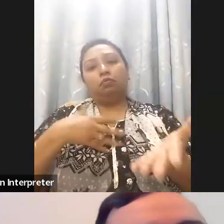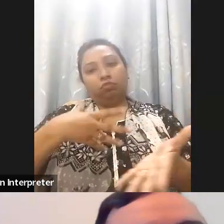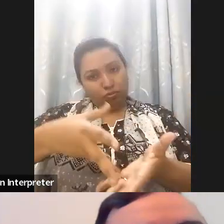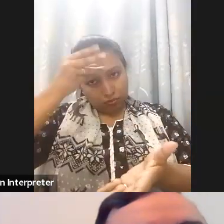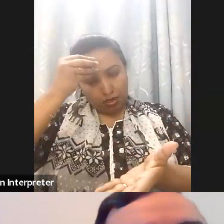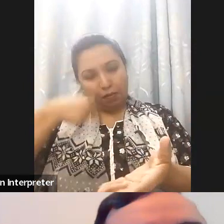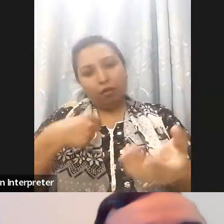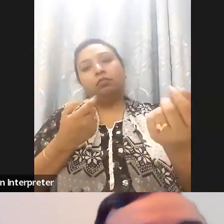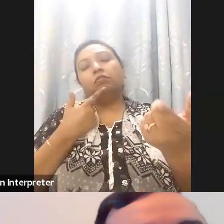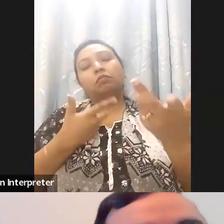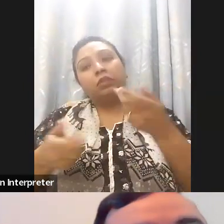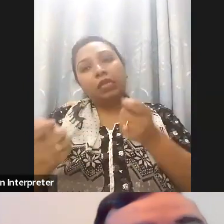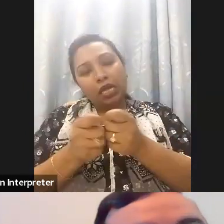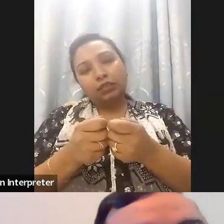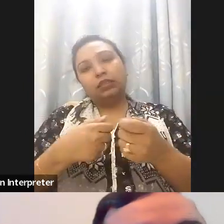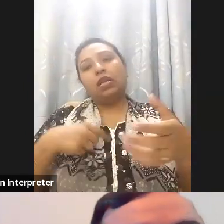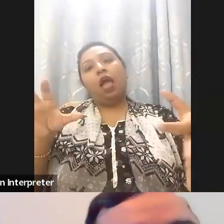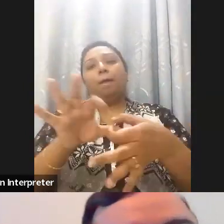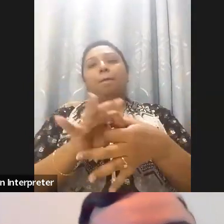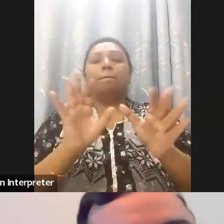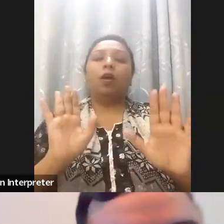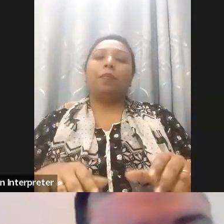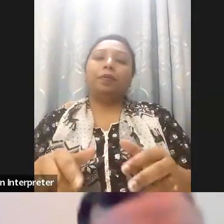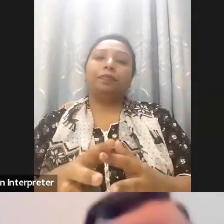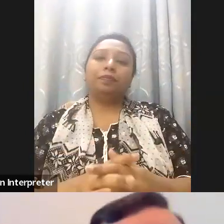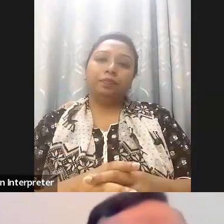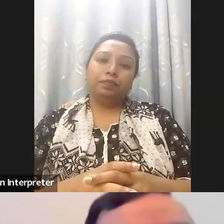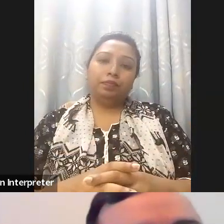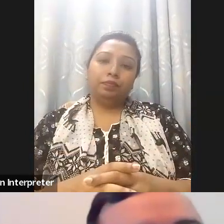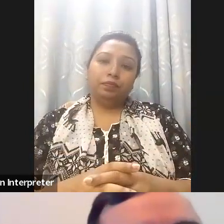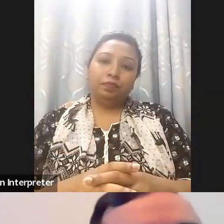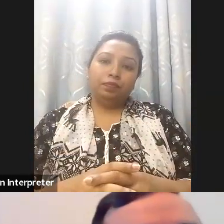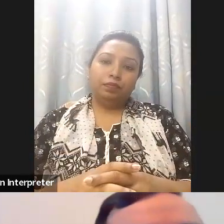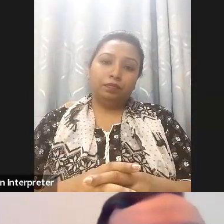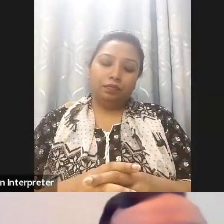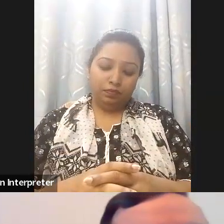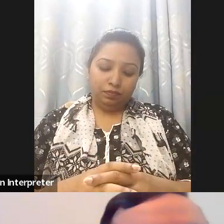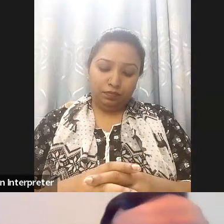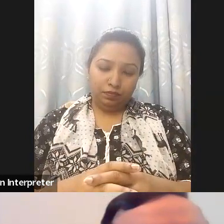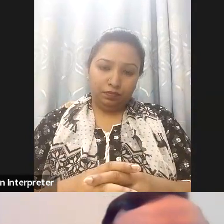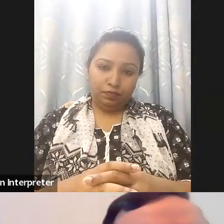awareness of other countries you don't need to invent the the wheel this is part of the wheel